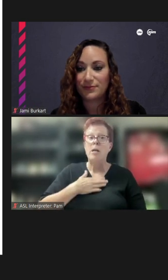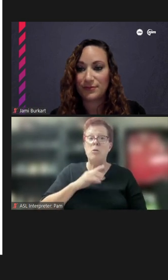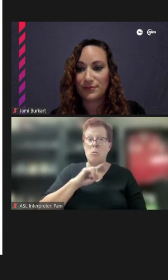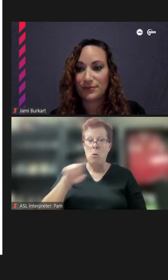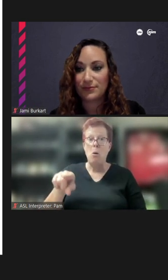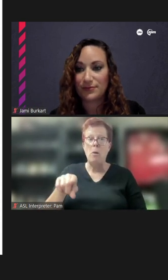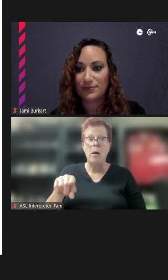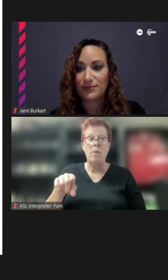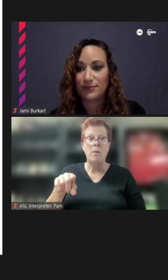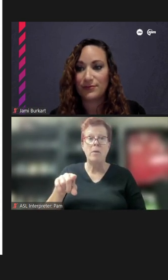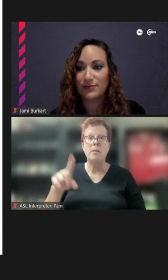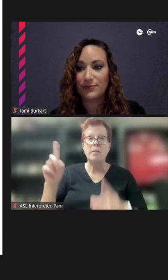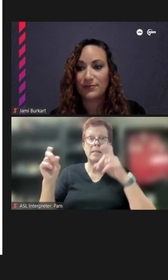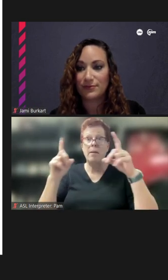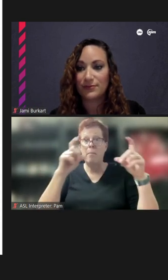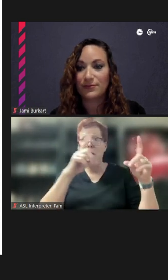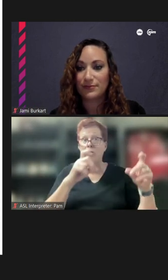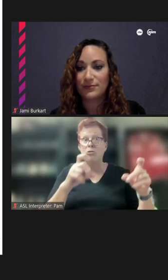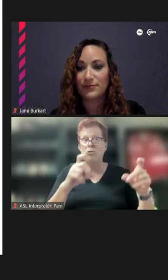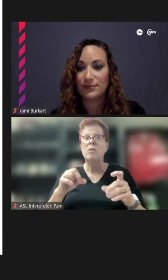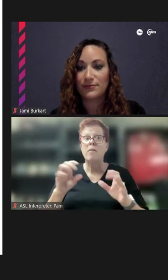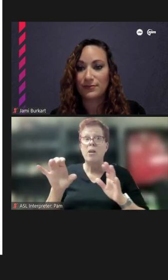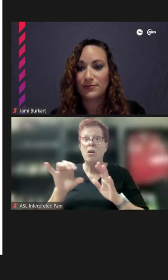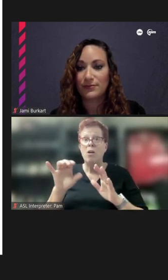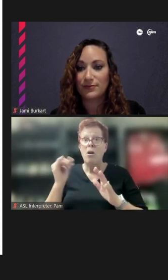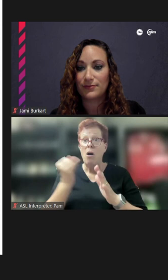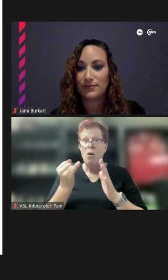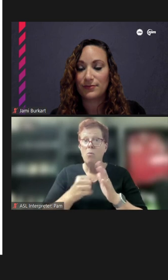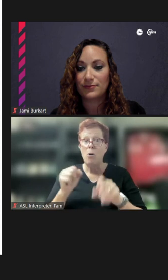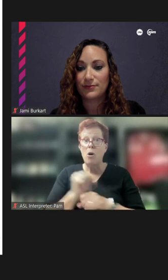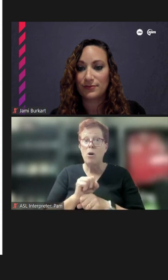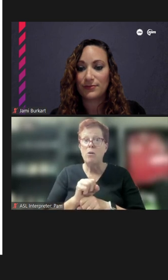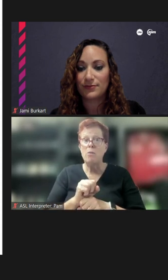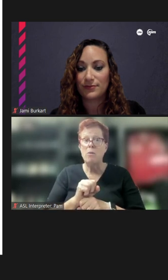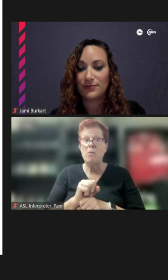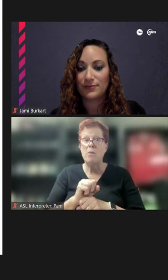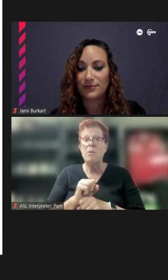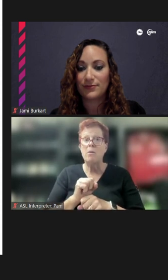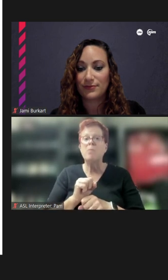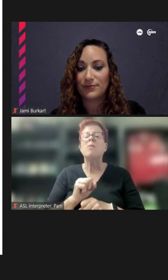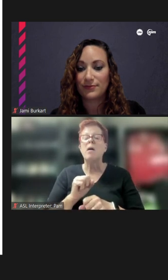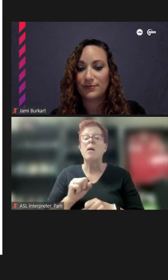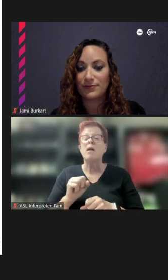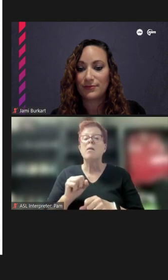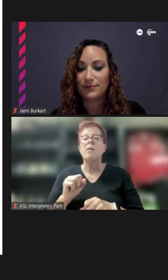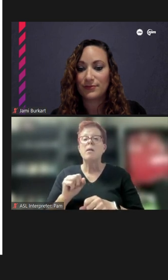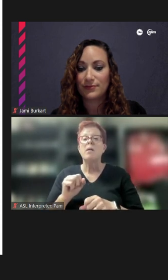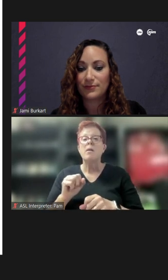take some pictures of the artist -- the artists -- take some pictures of the artwork and then give you